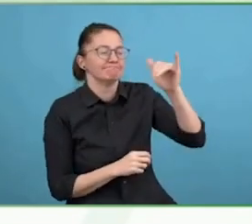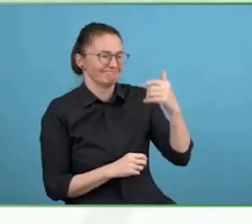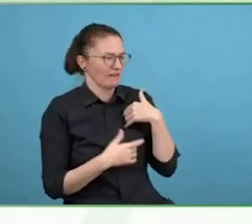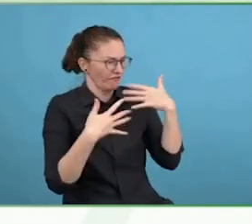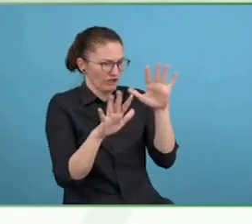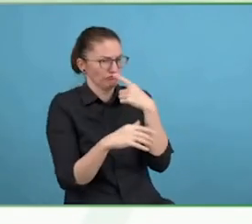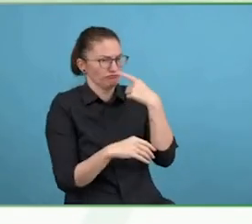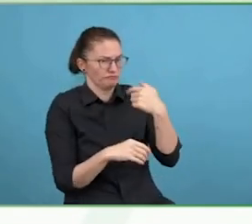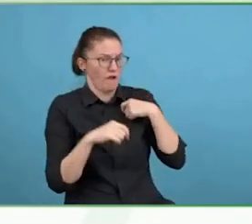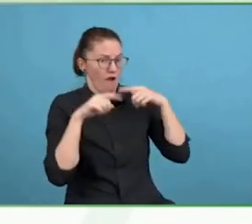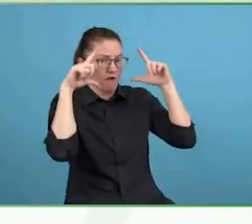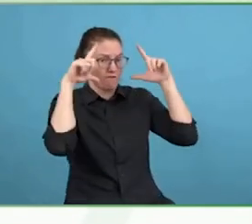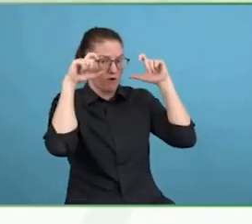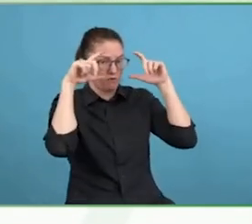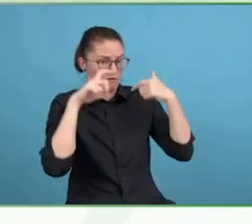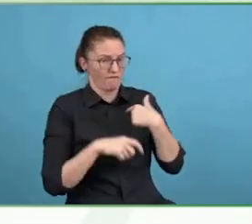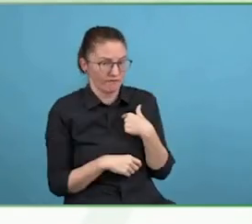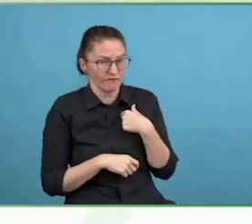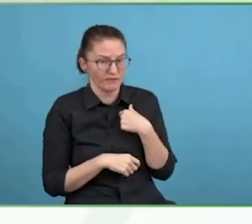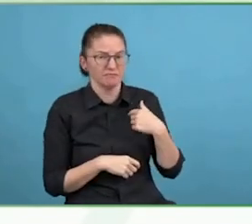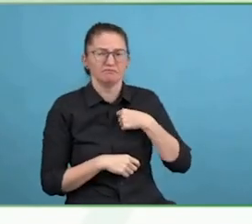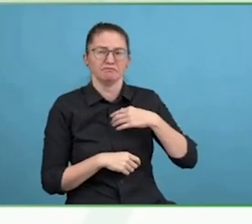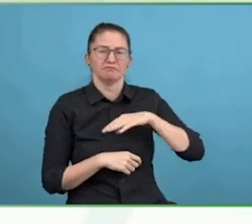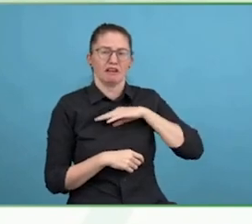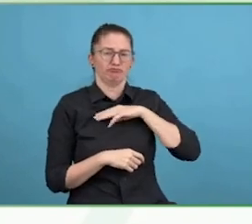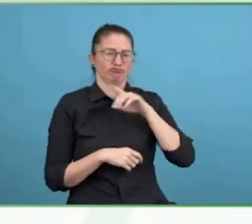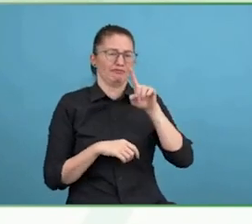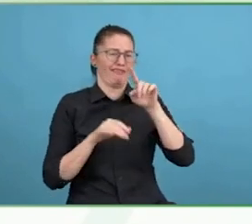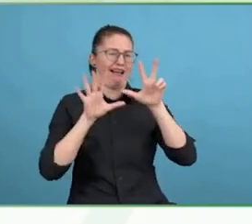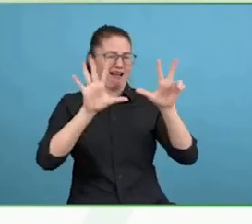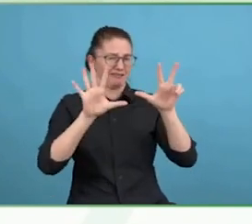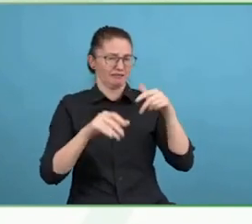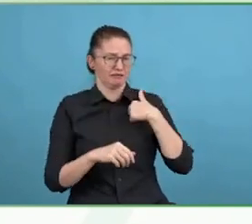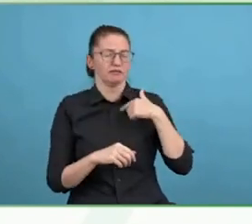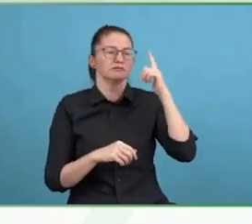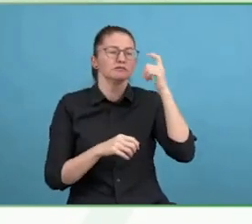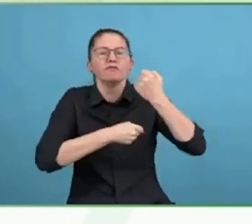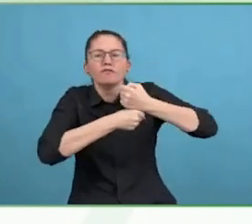explosions, soldiers, I'm an anti-war photographer and my work is all about civilians.